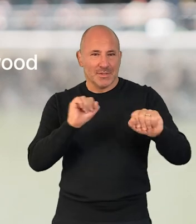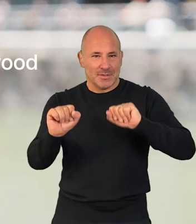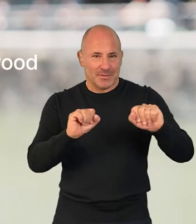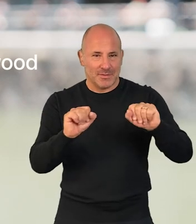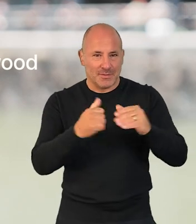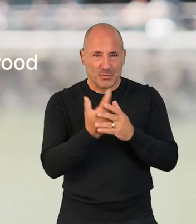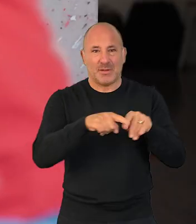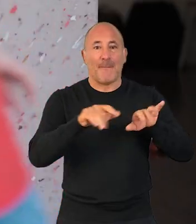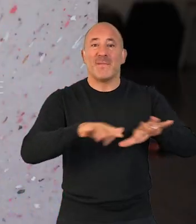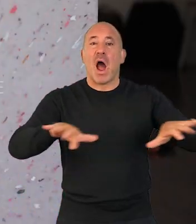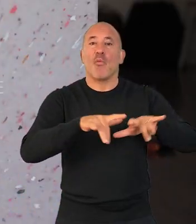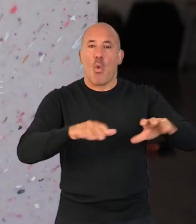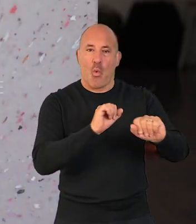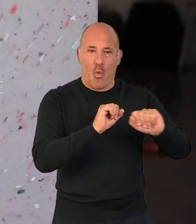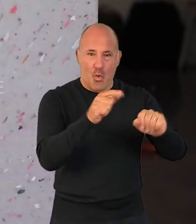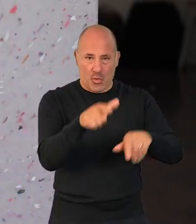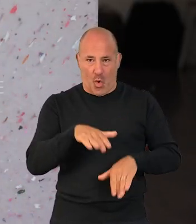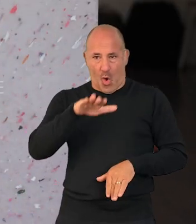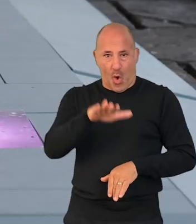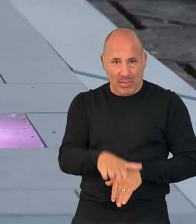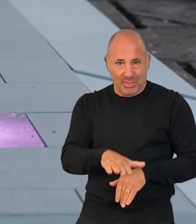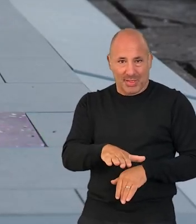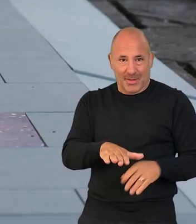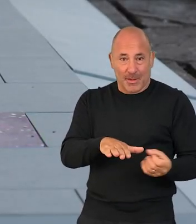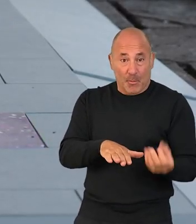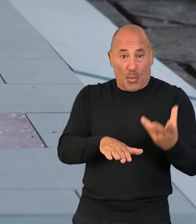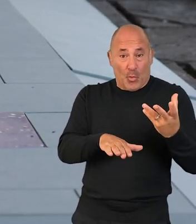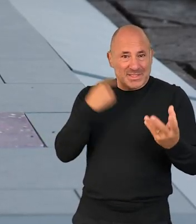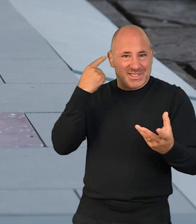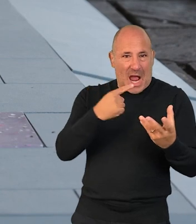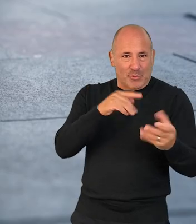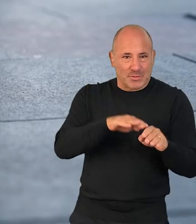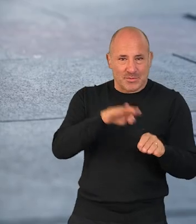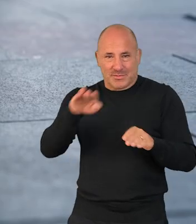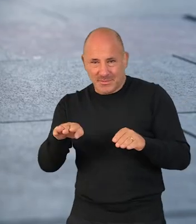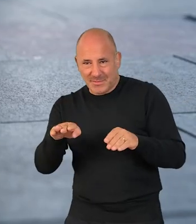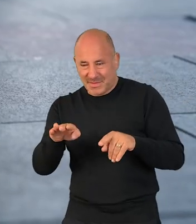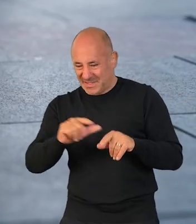We've got a piano mode where you step on one of the pixels and it will sort of light up and make a sound